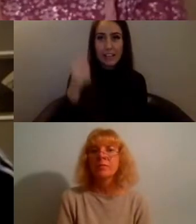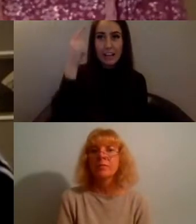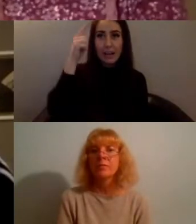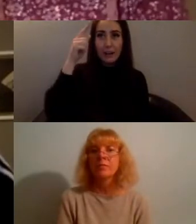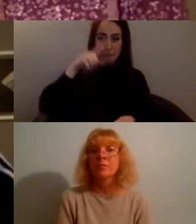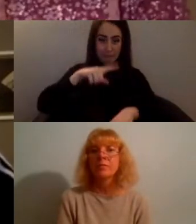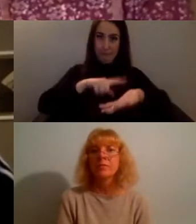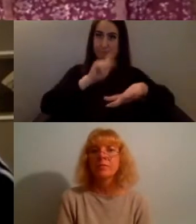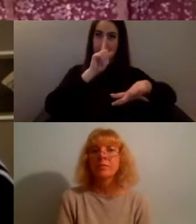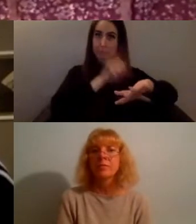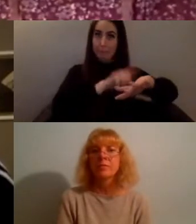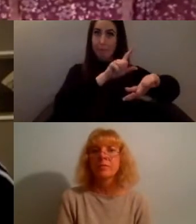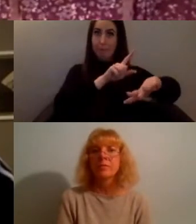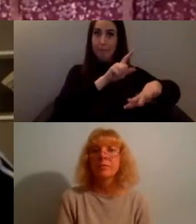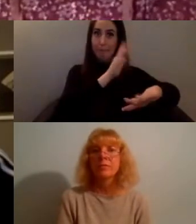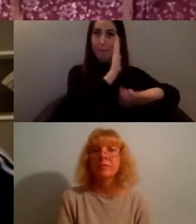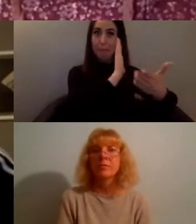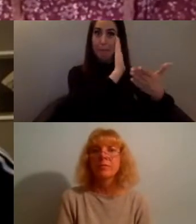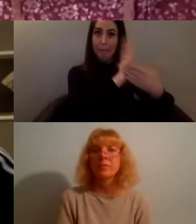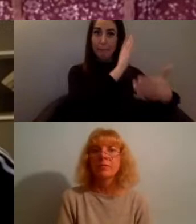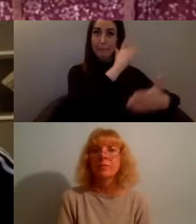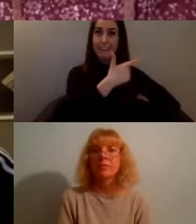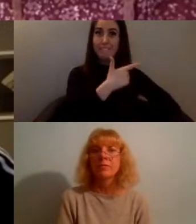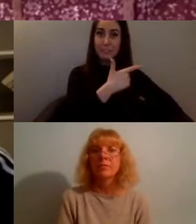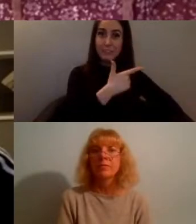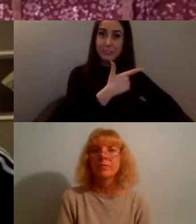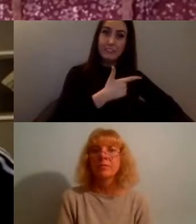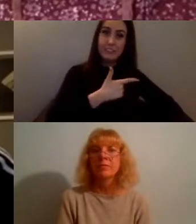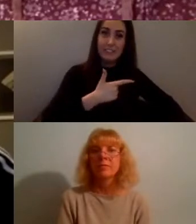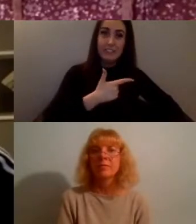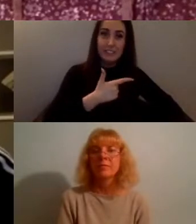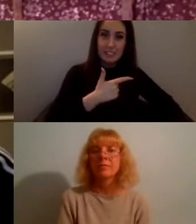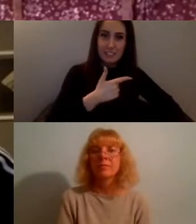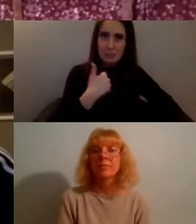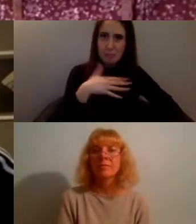o'clock already feels like it's gone really quickly and I know that we'll be continuing